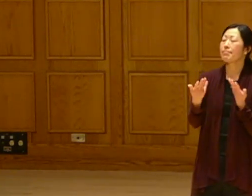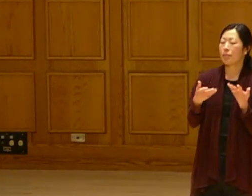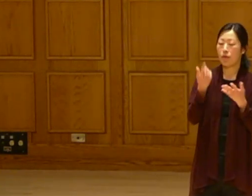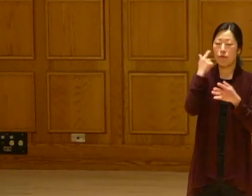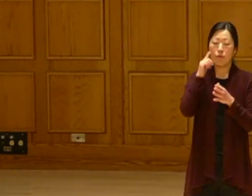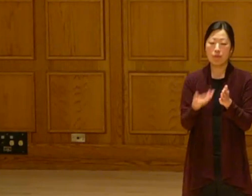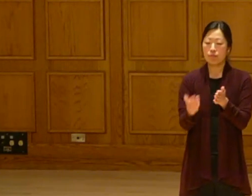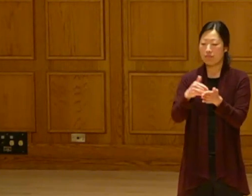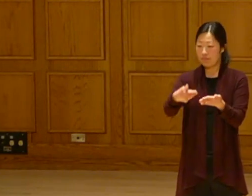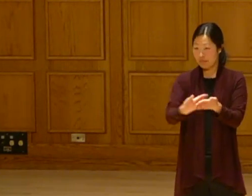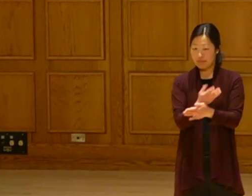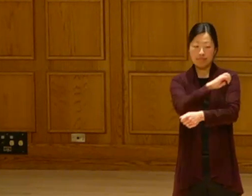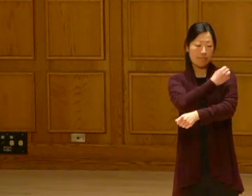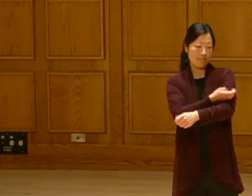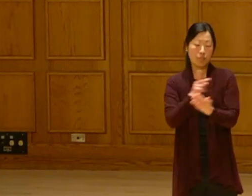that's beneficial to tribal nations.